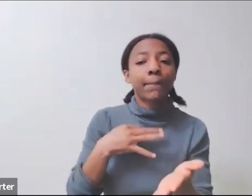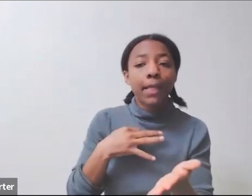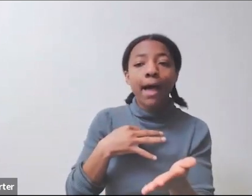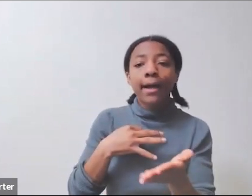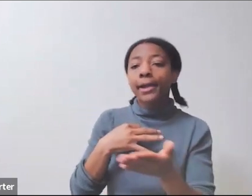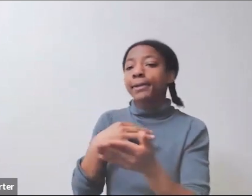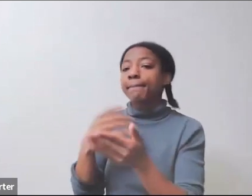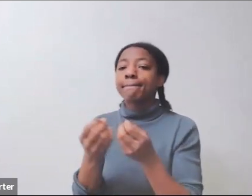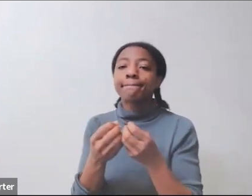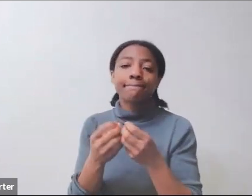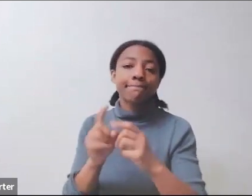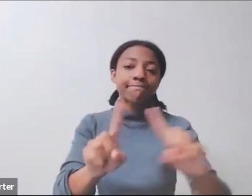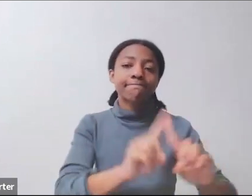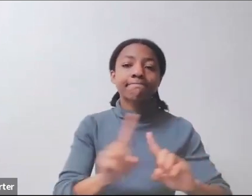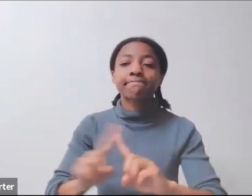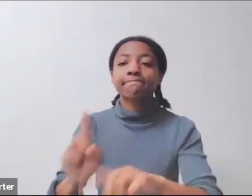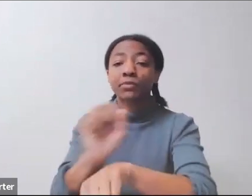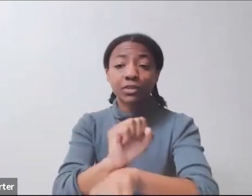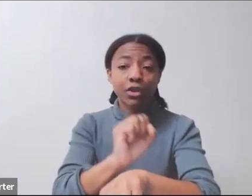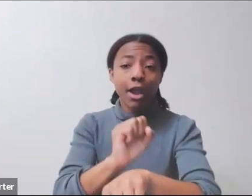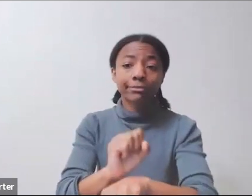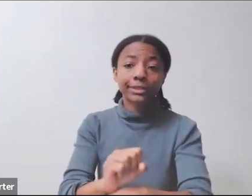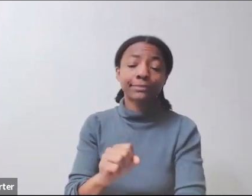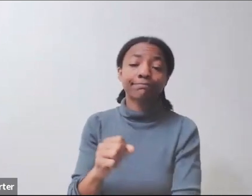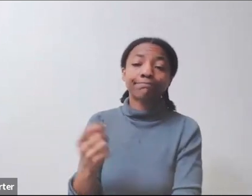and I would hire you in a heartbeat, but that's not really my area,